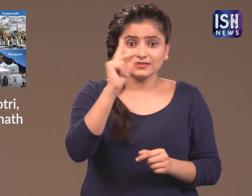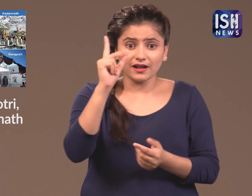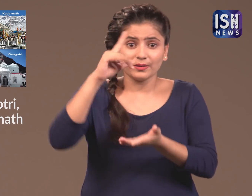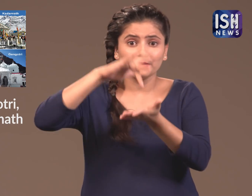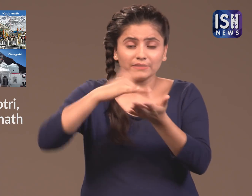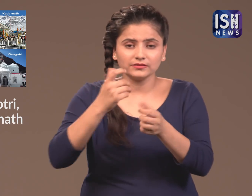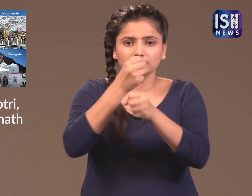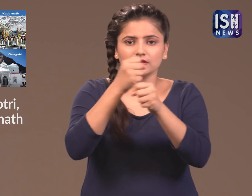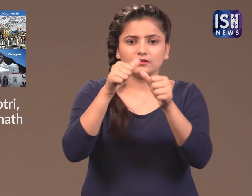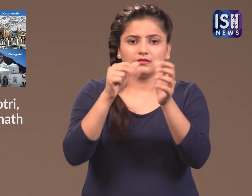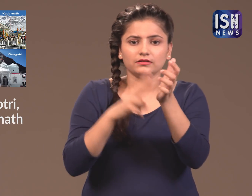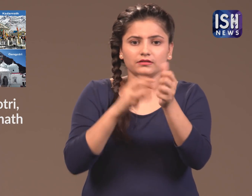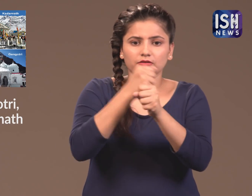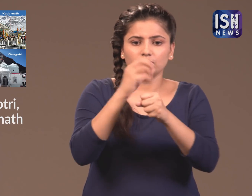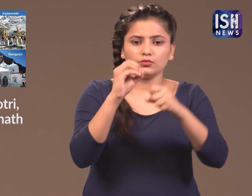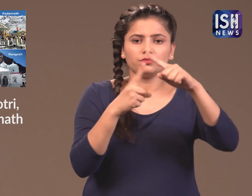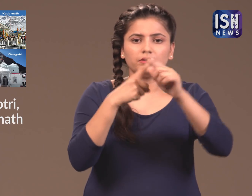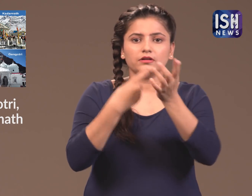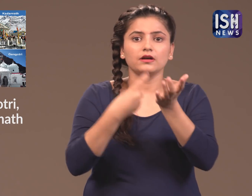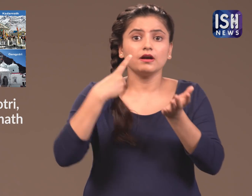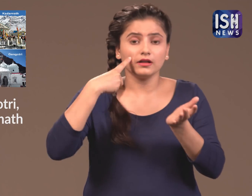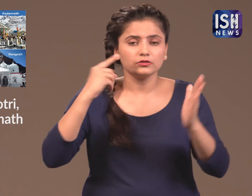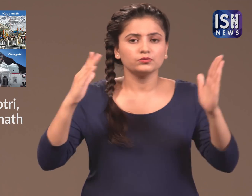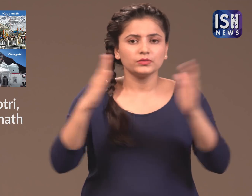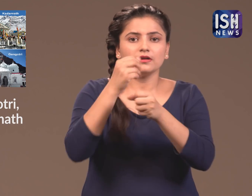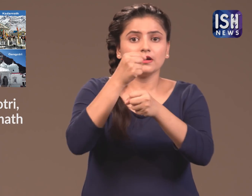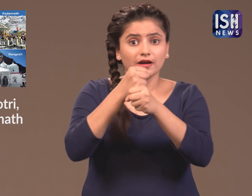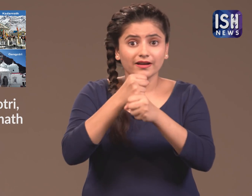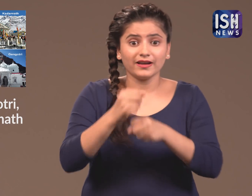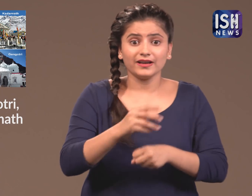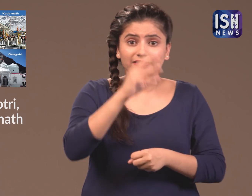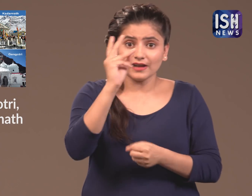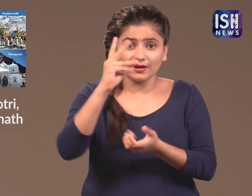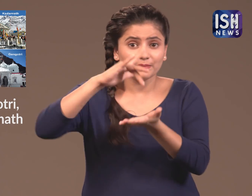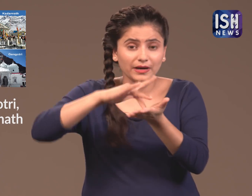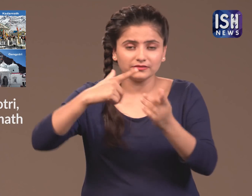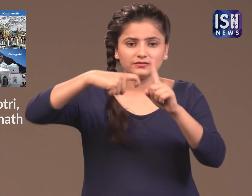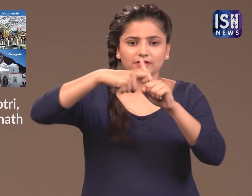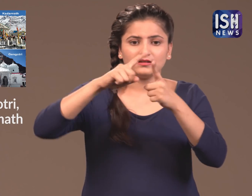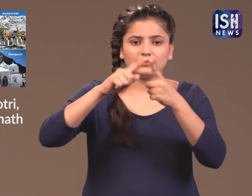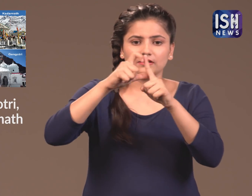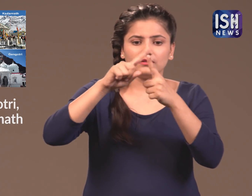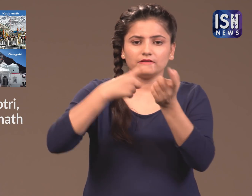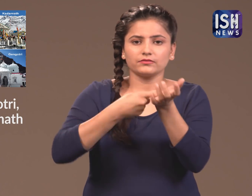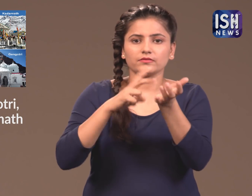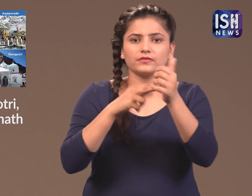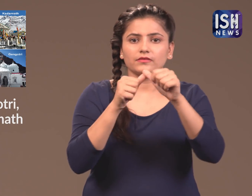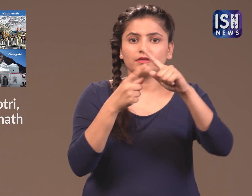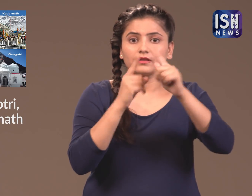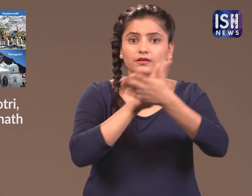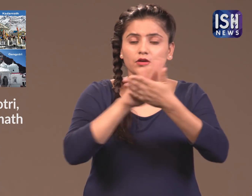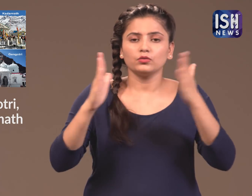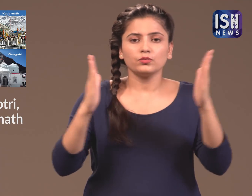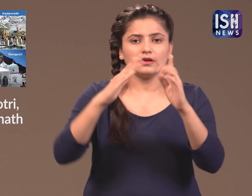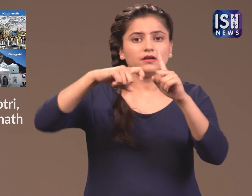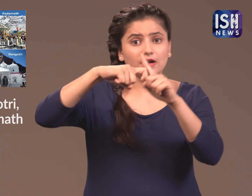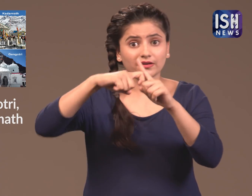2. Gangotri 3. Kedarnath